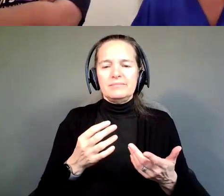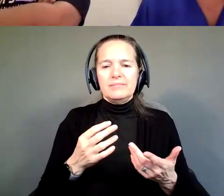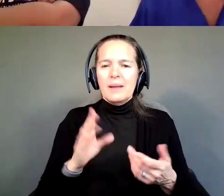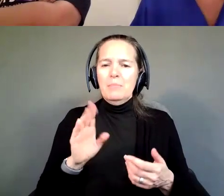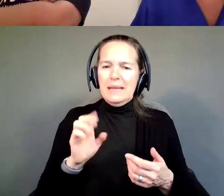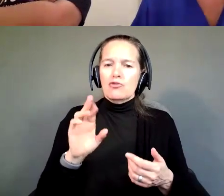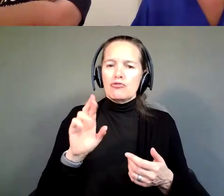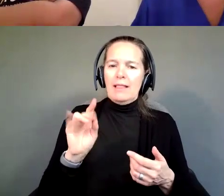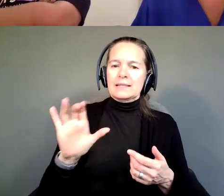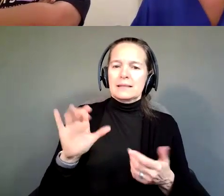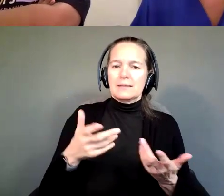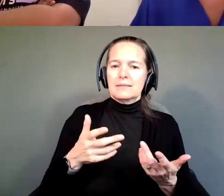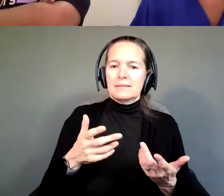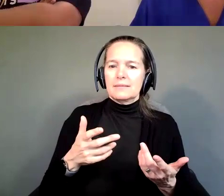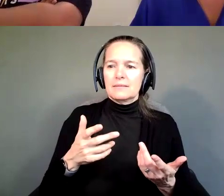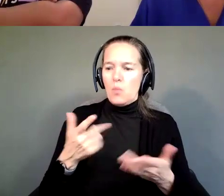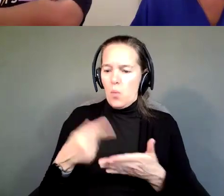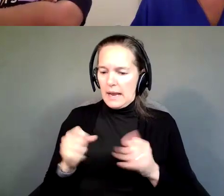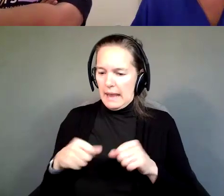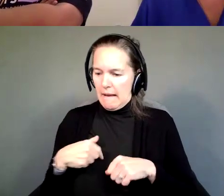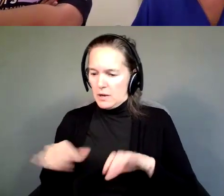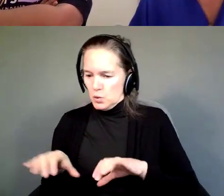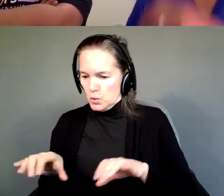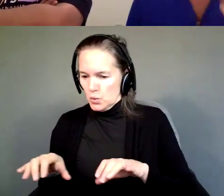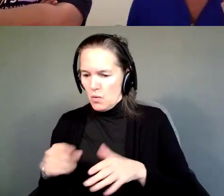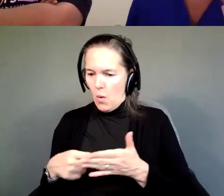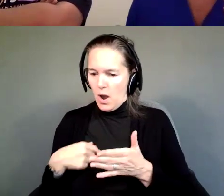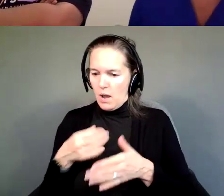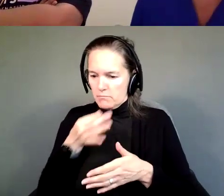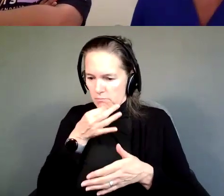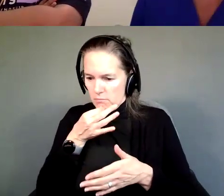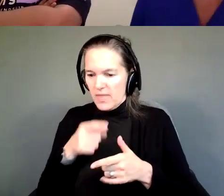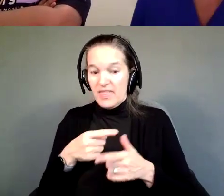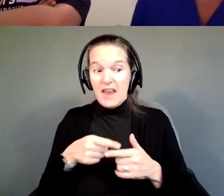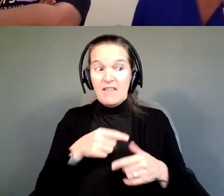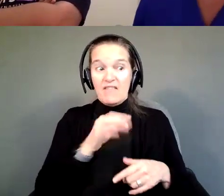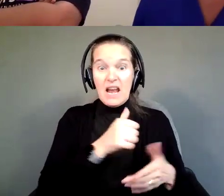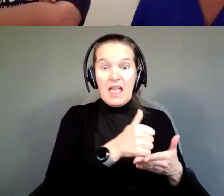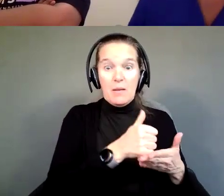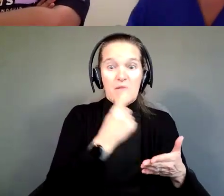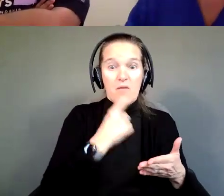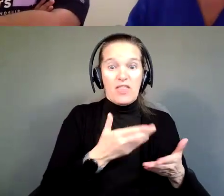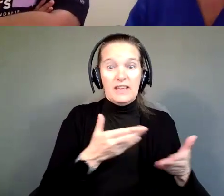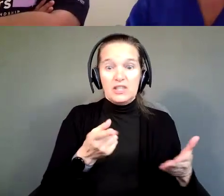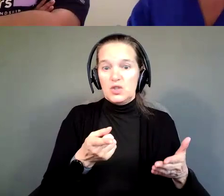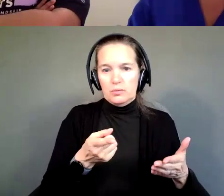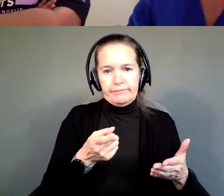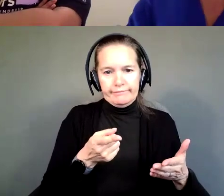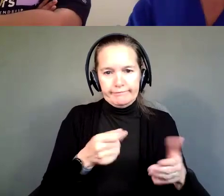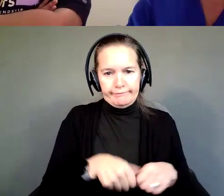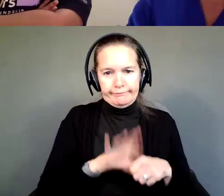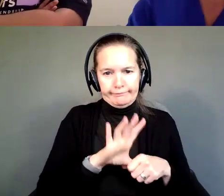and then finding help and the pieces that you aren't good at in order to continue running your business.